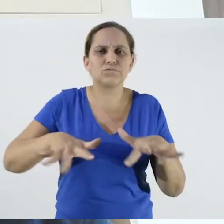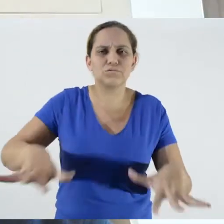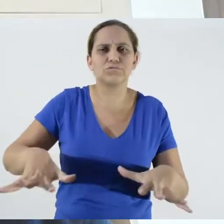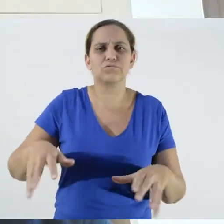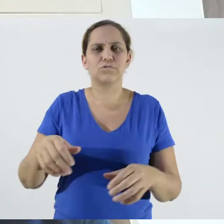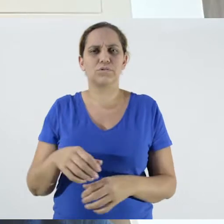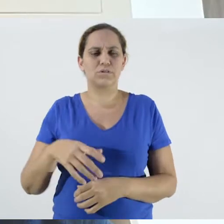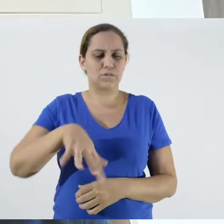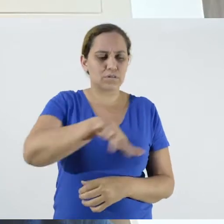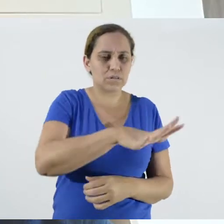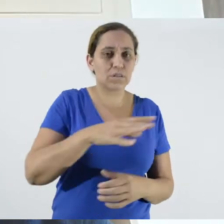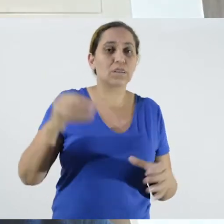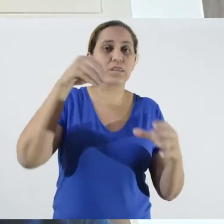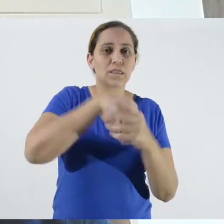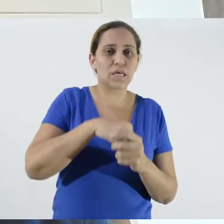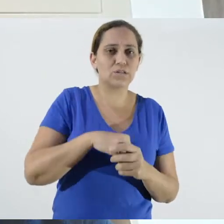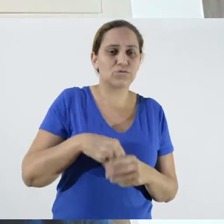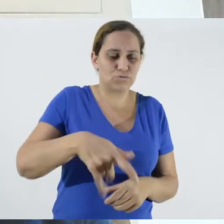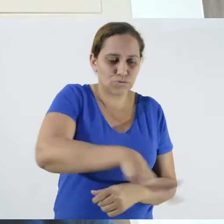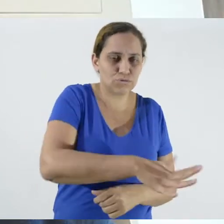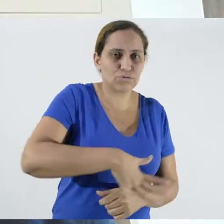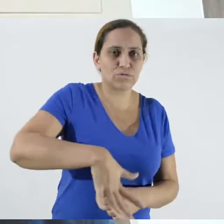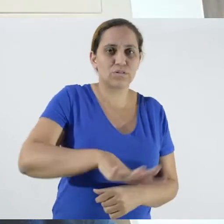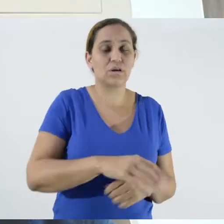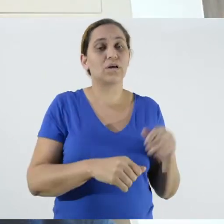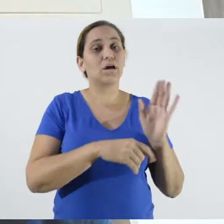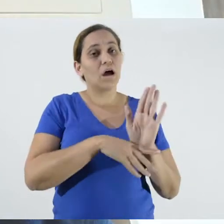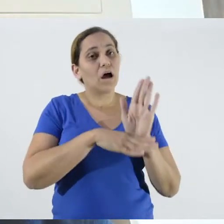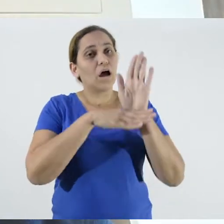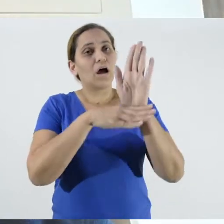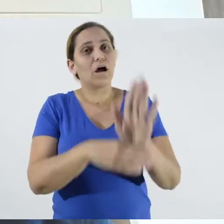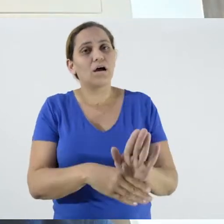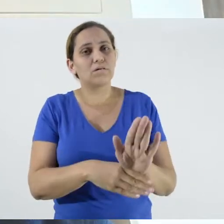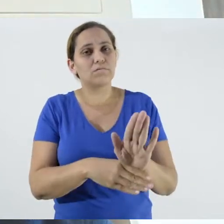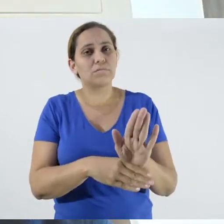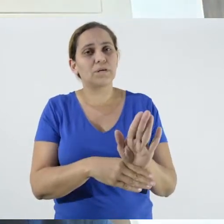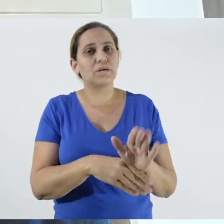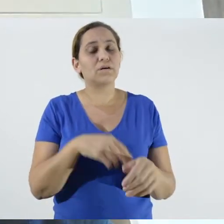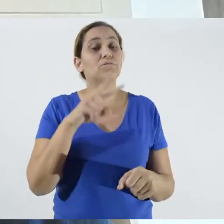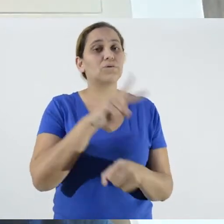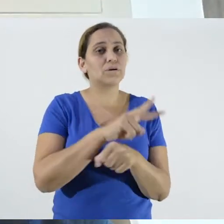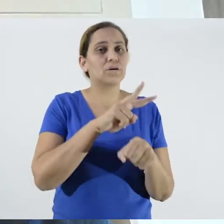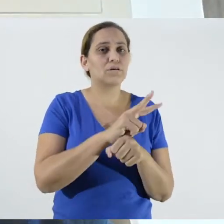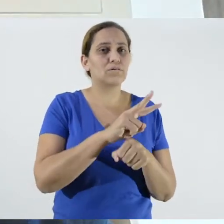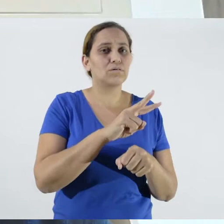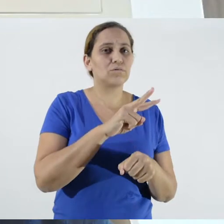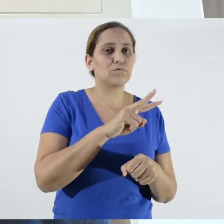property. Pig farmer partners, today we are going to start talking about the personal